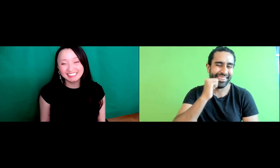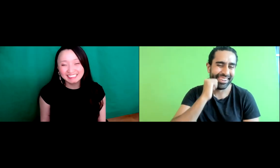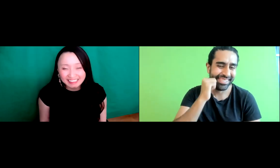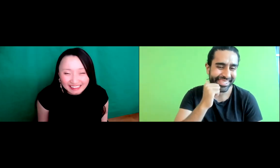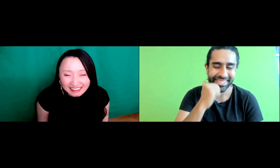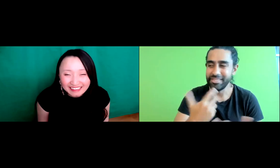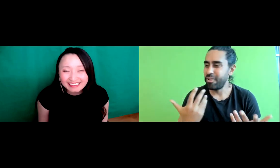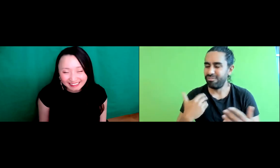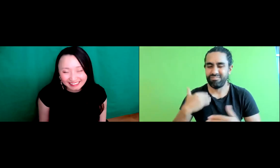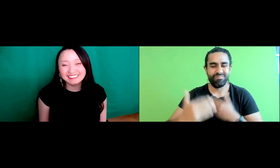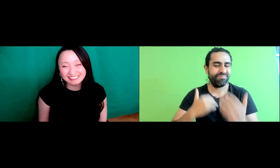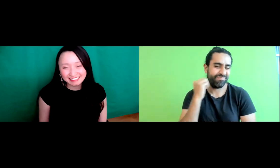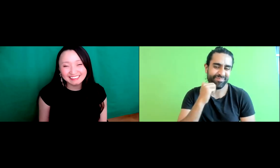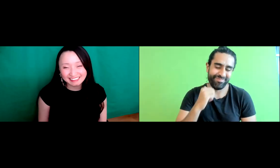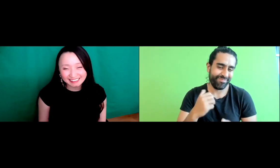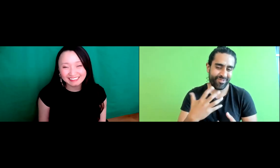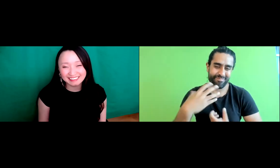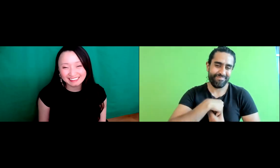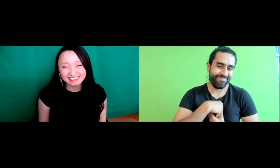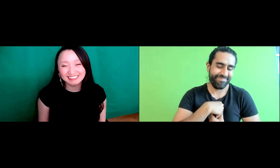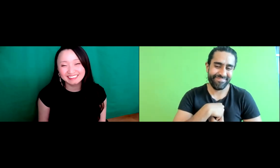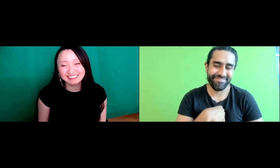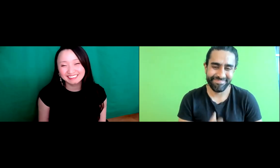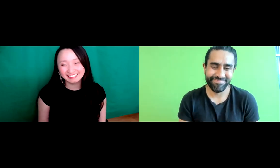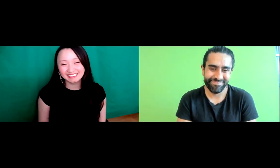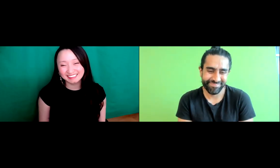And I don't go out and buy, I make my own every day at home, I have to have it it's